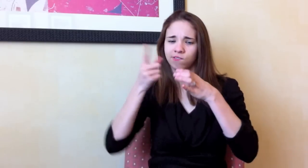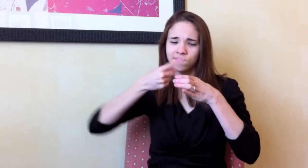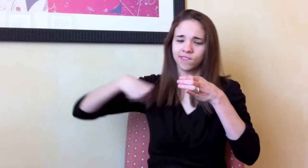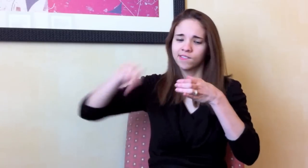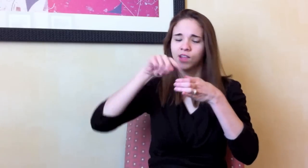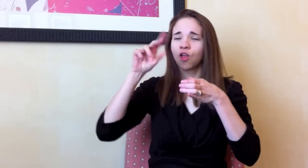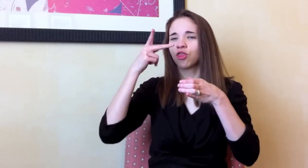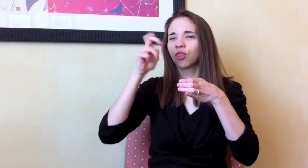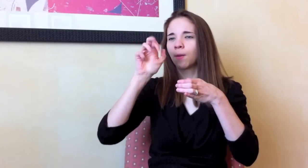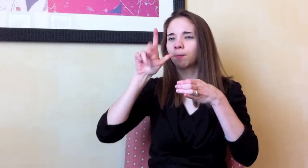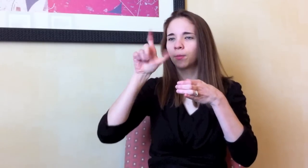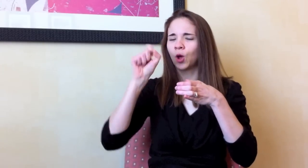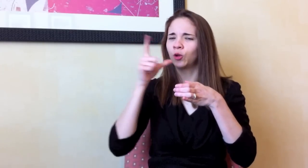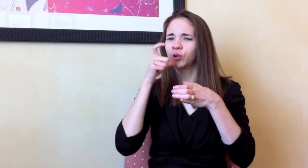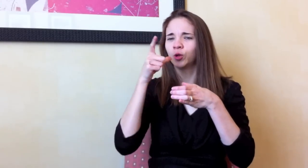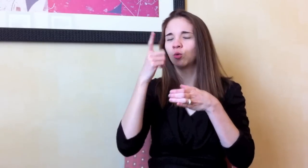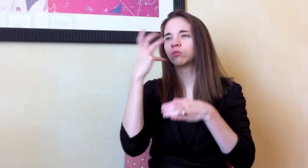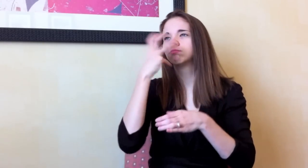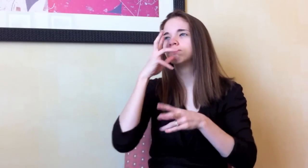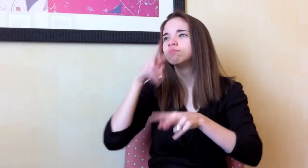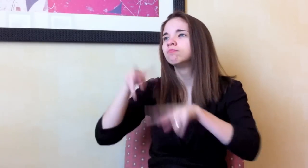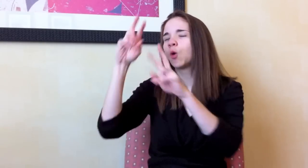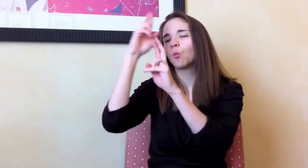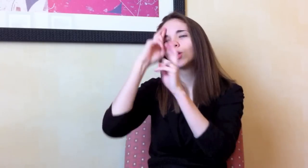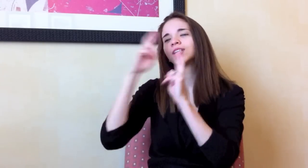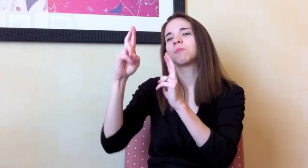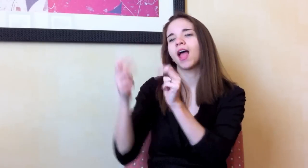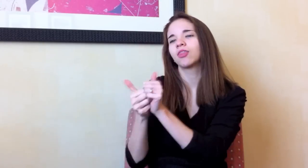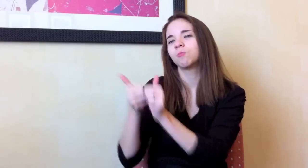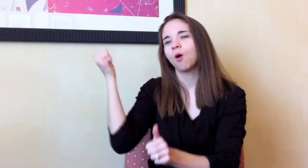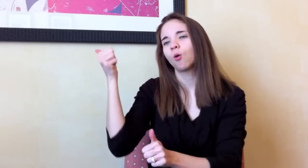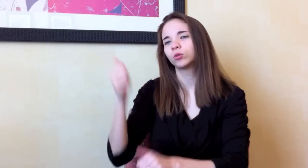Out of the Pearls, who do you respect and admire the most?